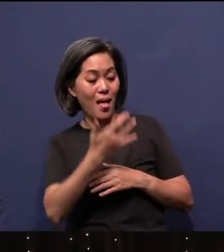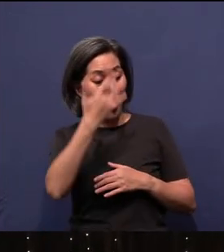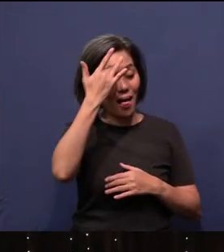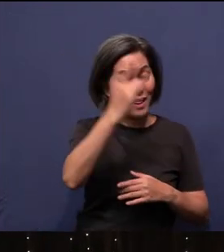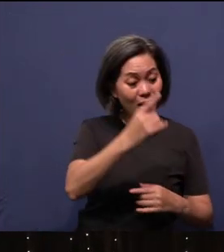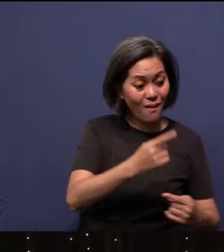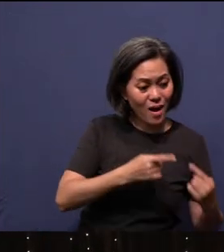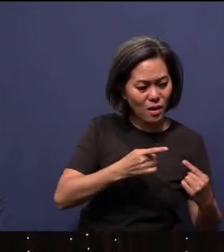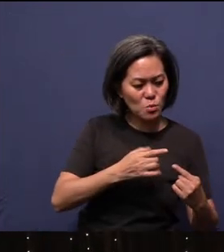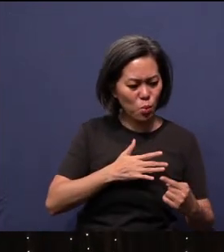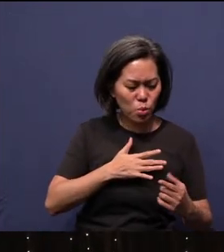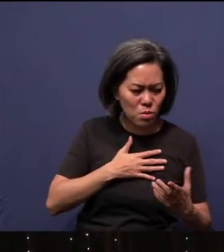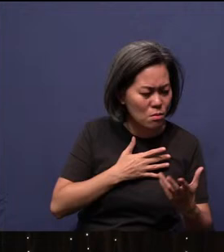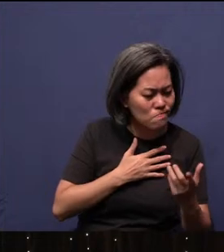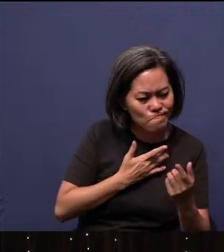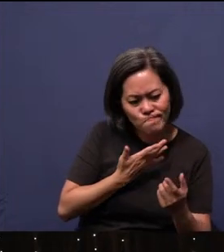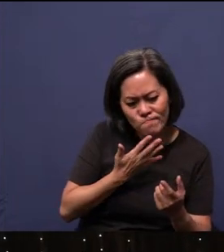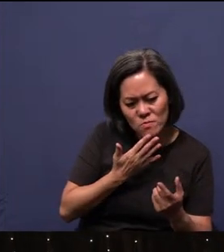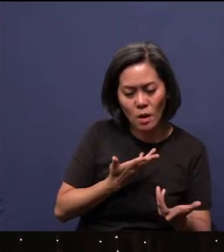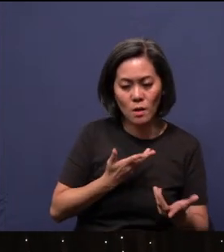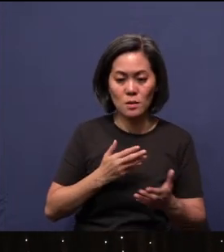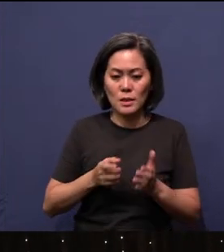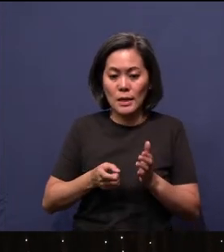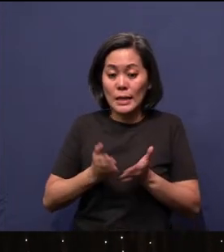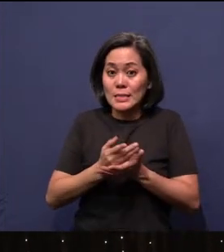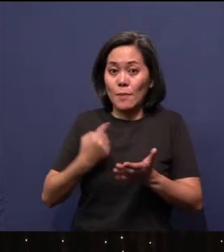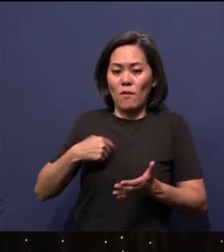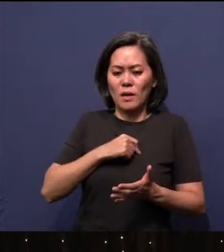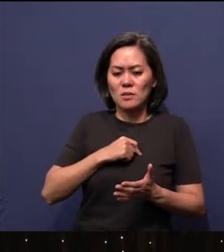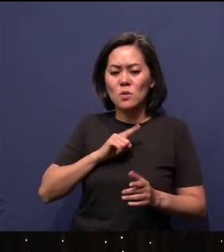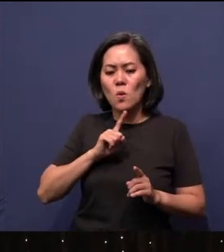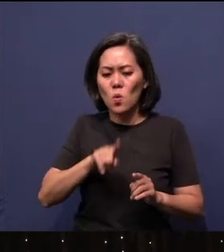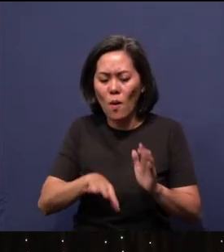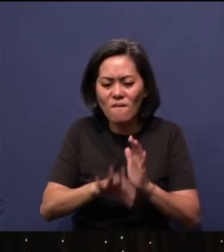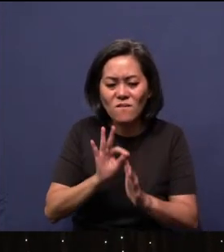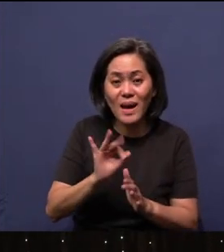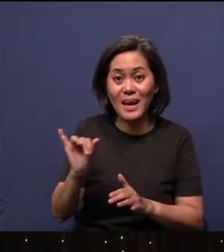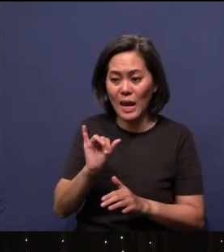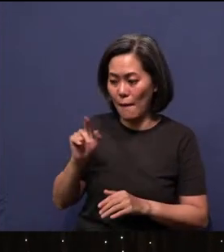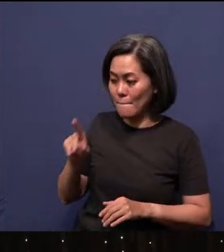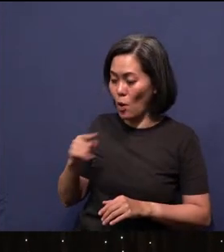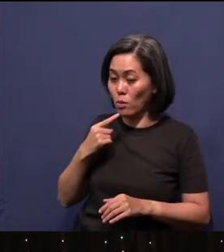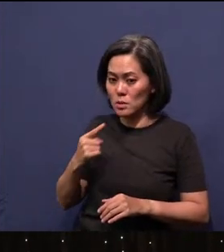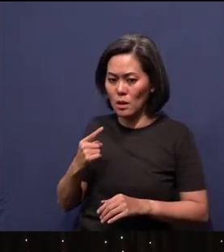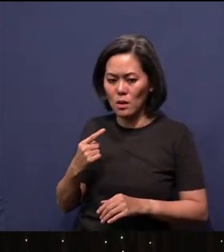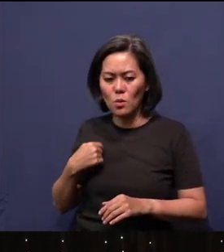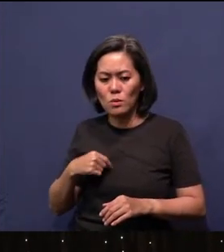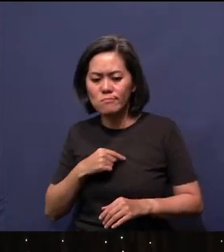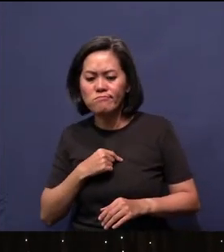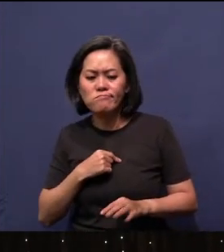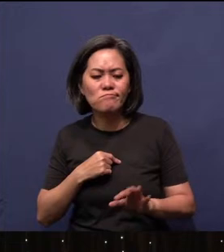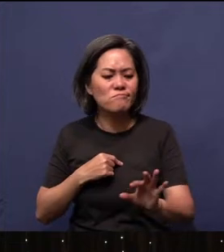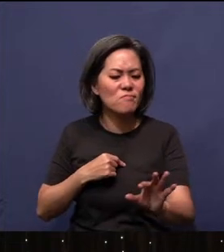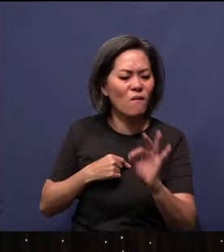Some of us go and find, like what Paul says, we find things which are very small and